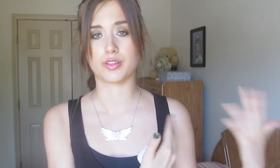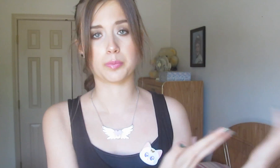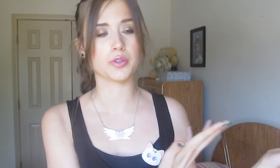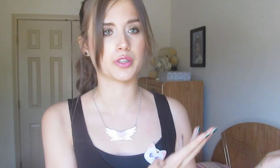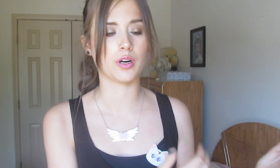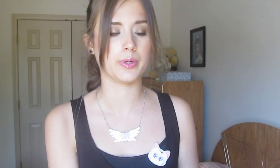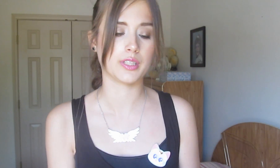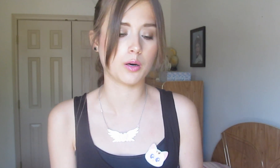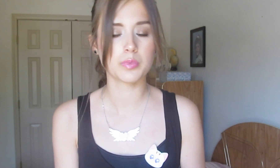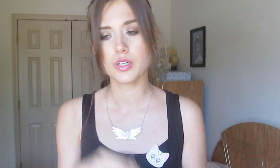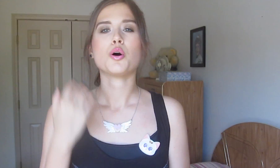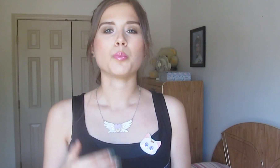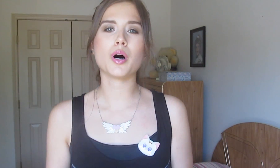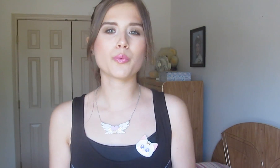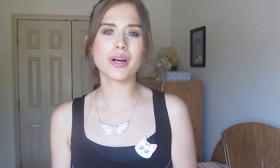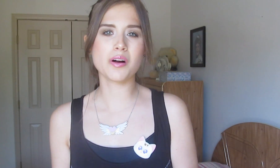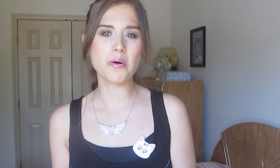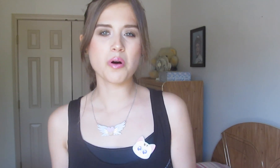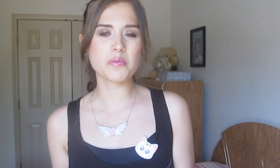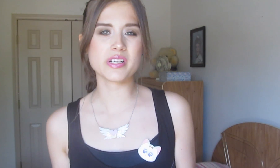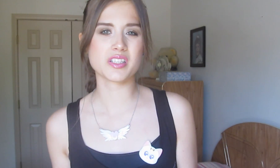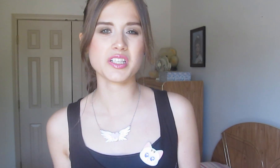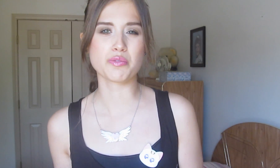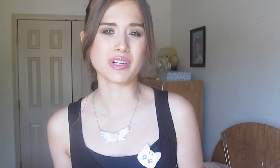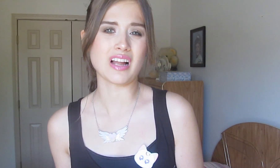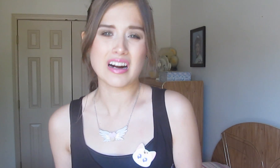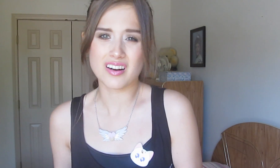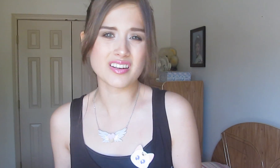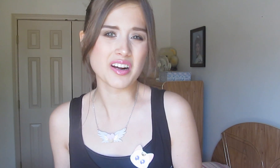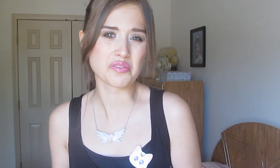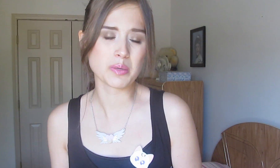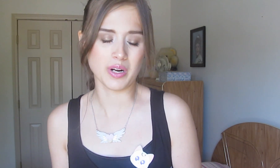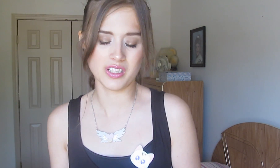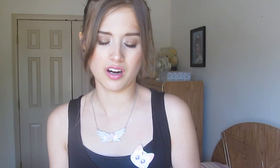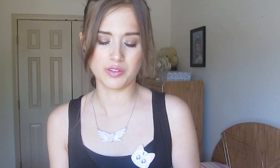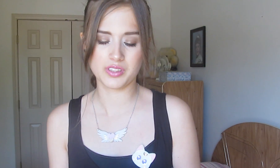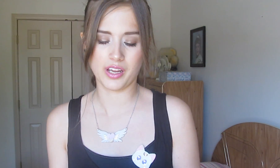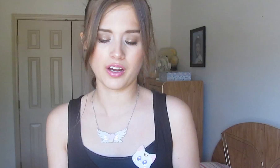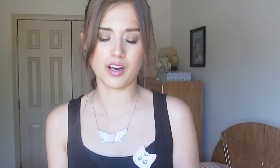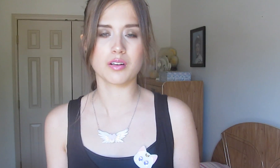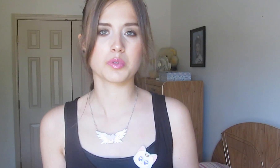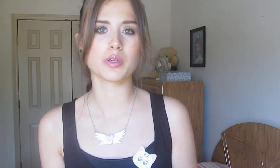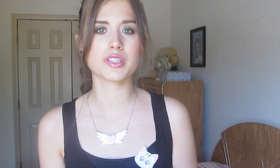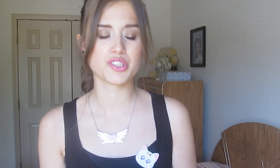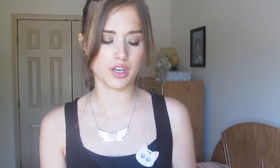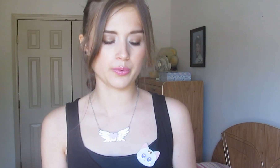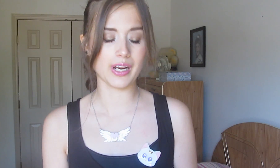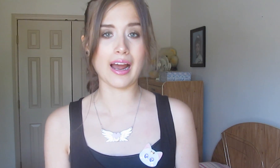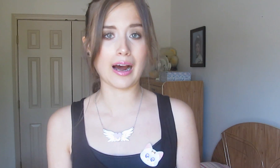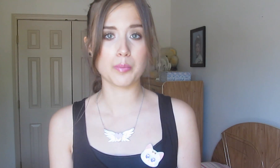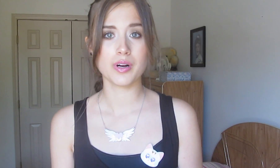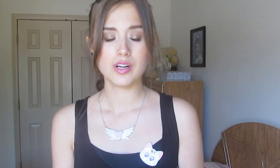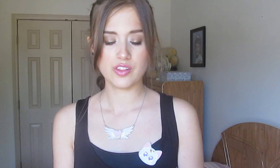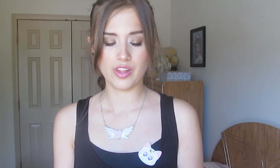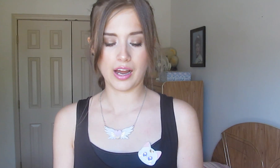interpreter can always help. But we don’t always need to rely on everybody else and I’m going to show you an app that